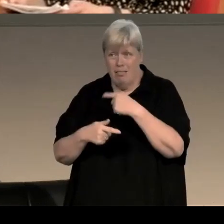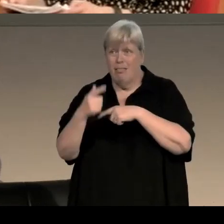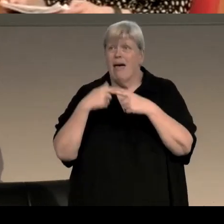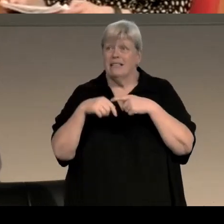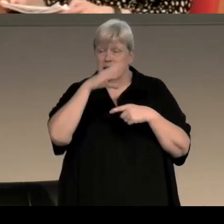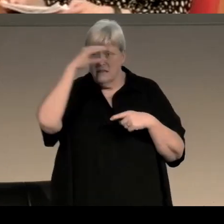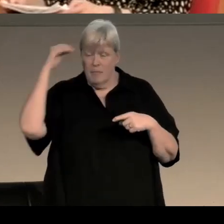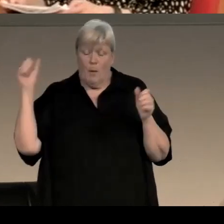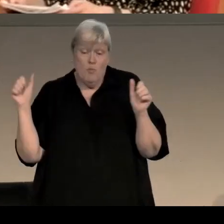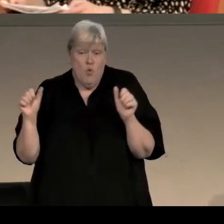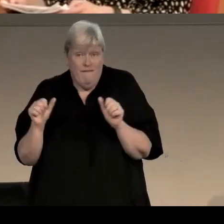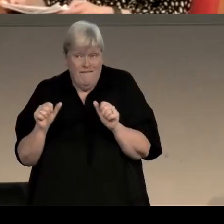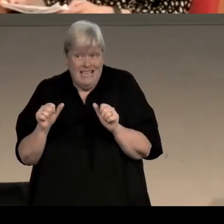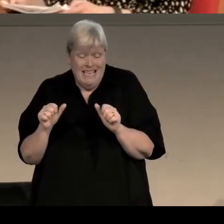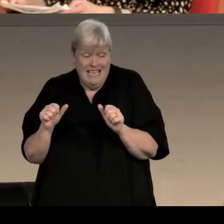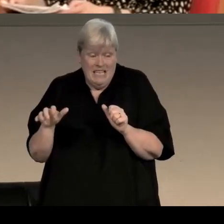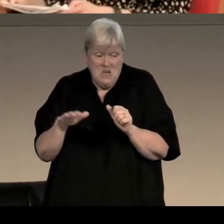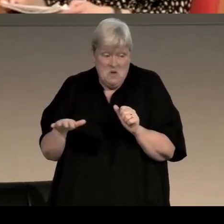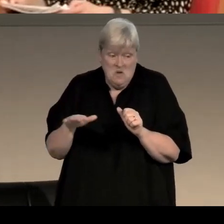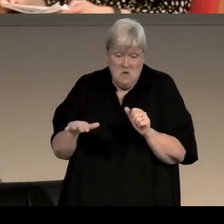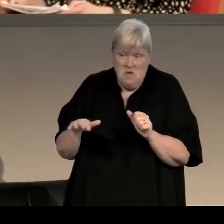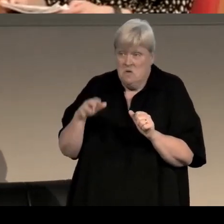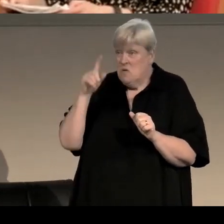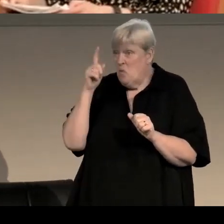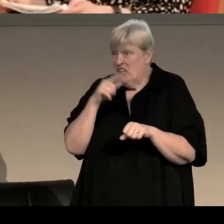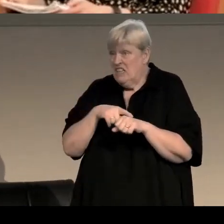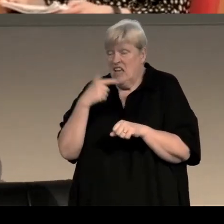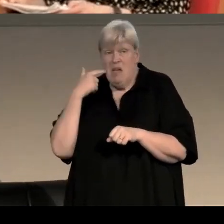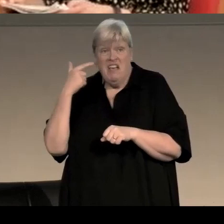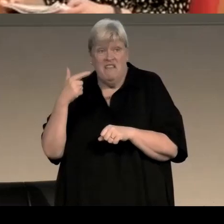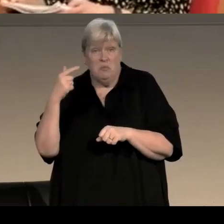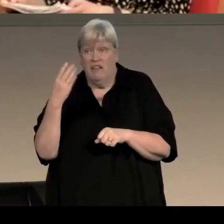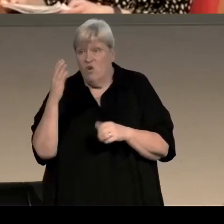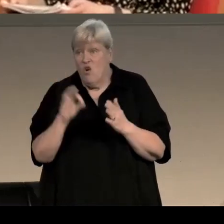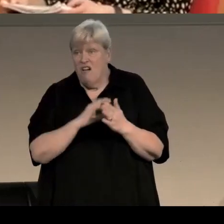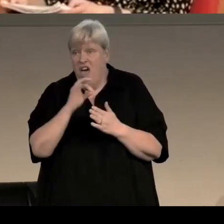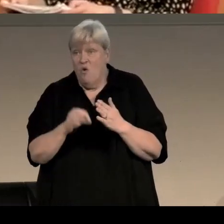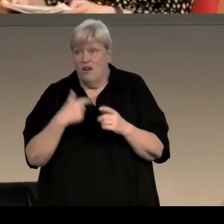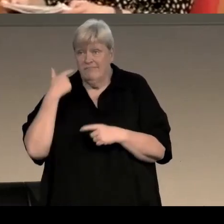briefly, you could have one session a week of four hours at a time which was nae very much